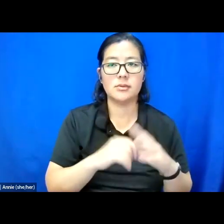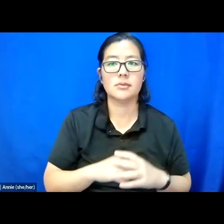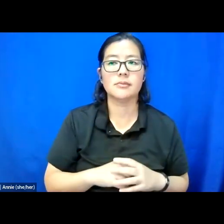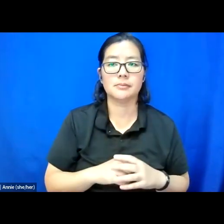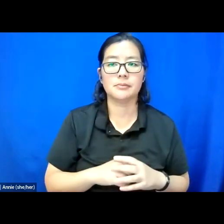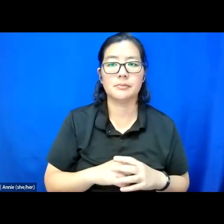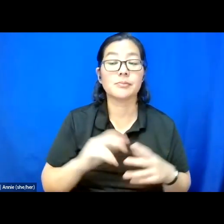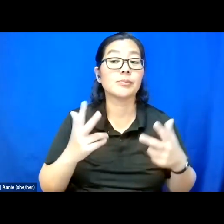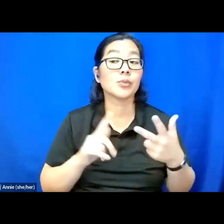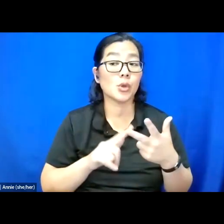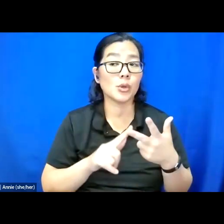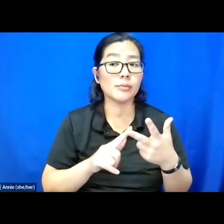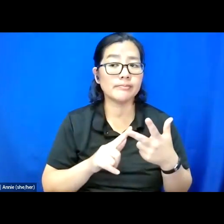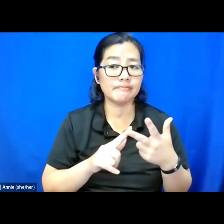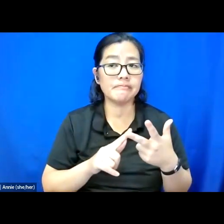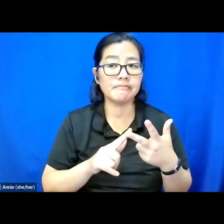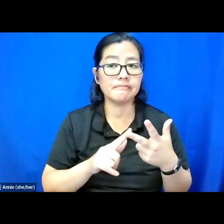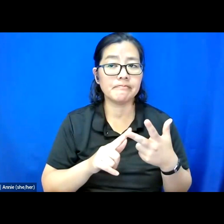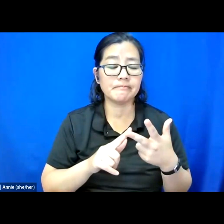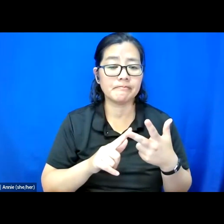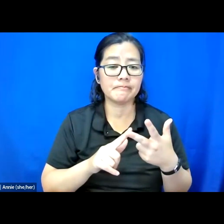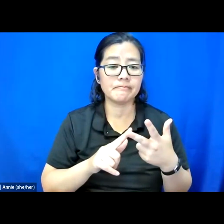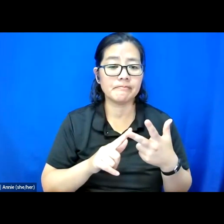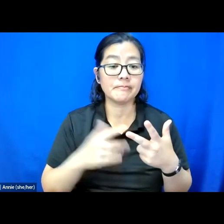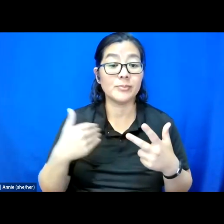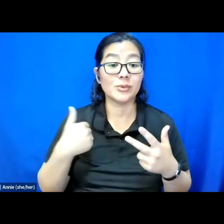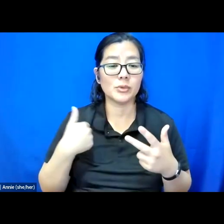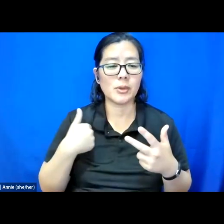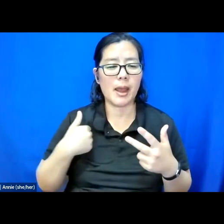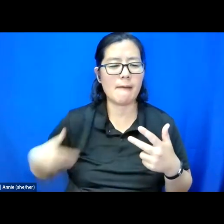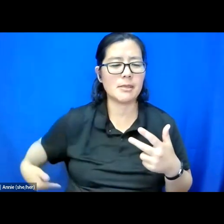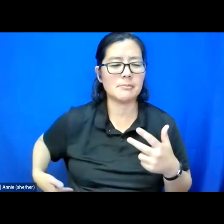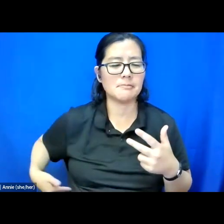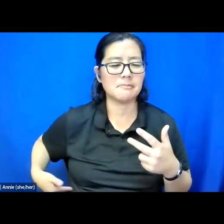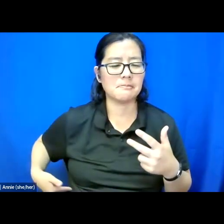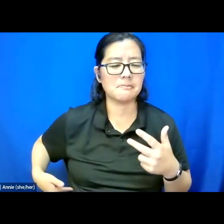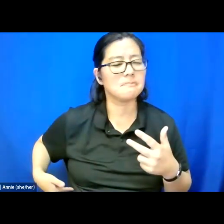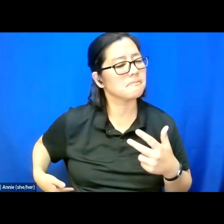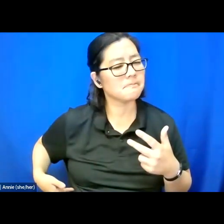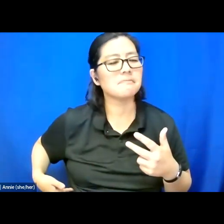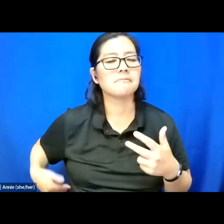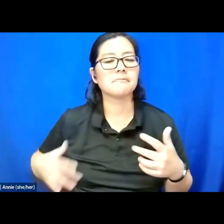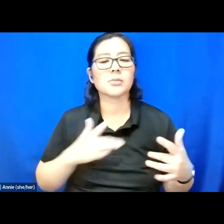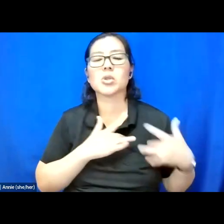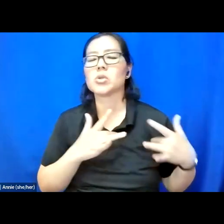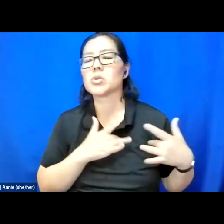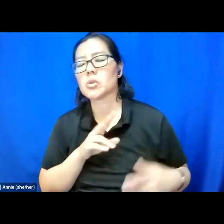Three, to have an inclination, concern or worry.